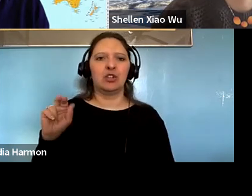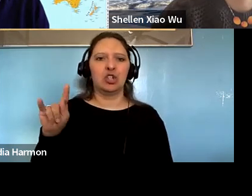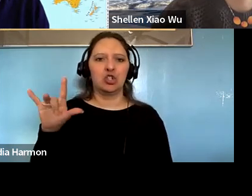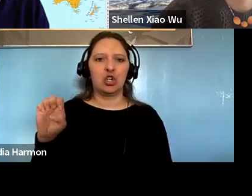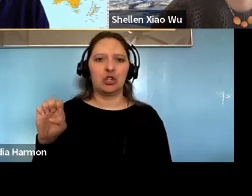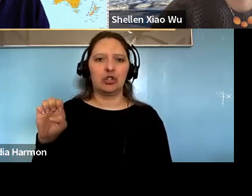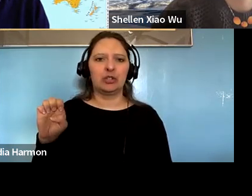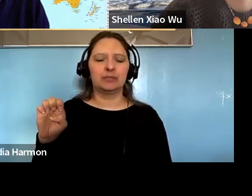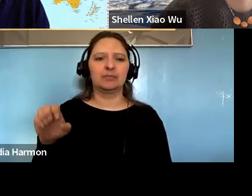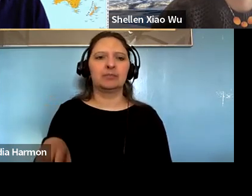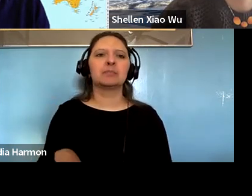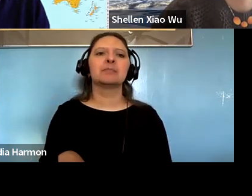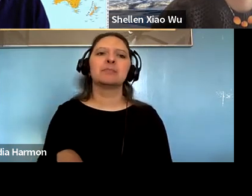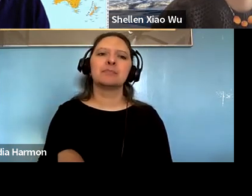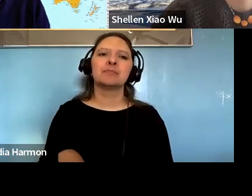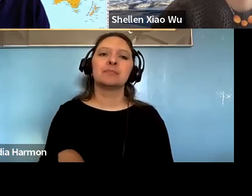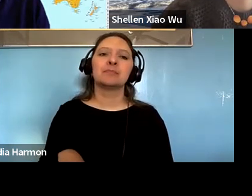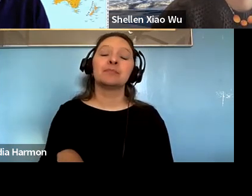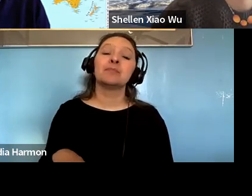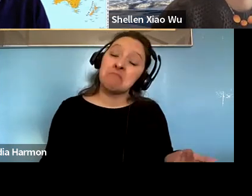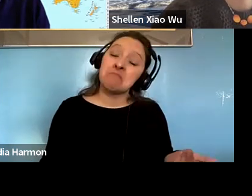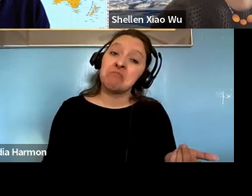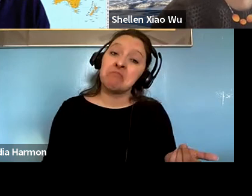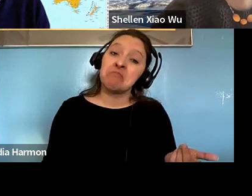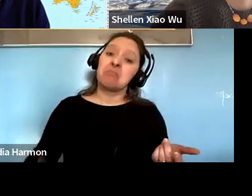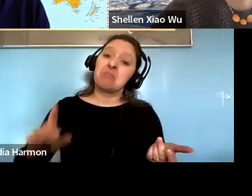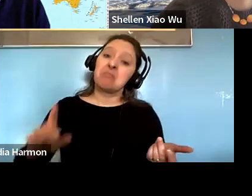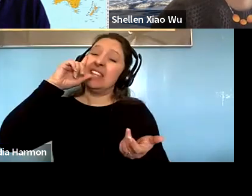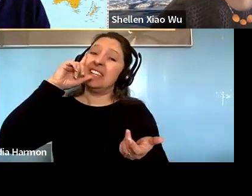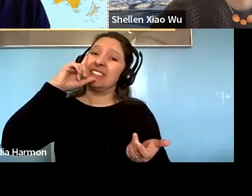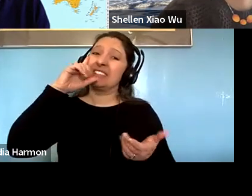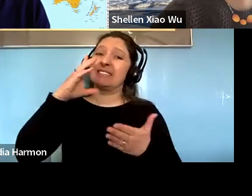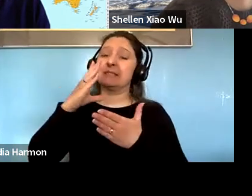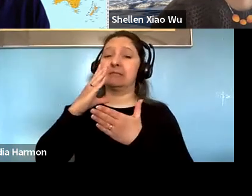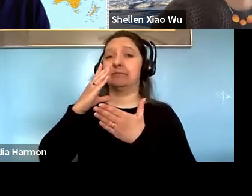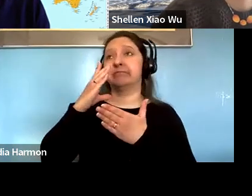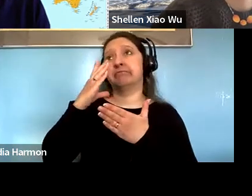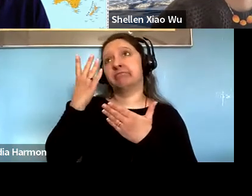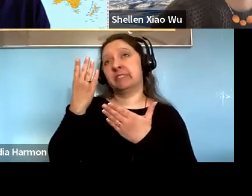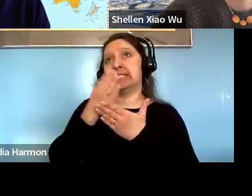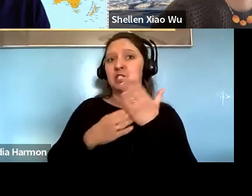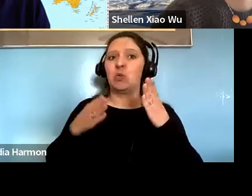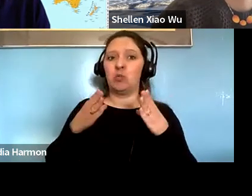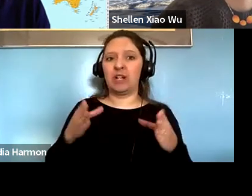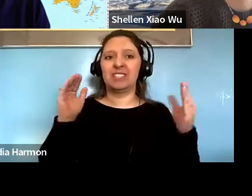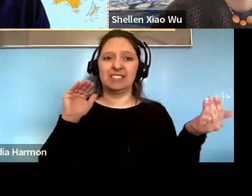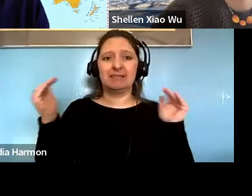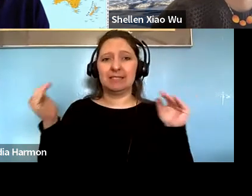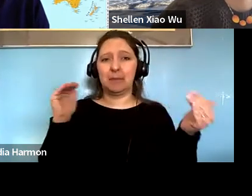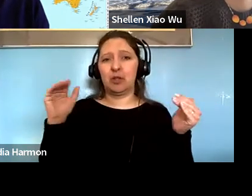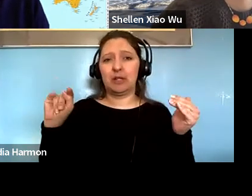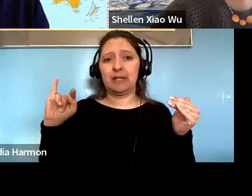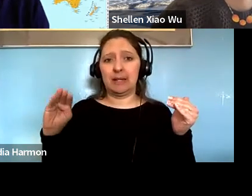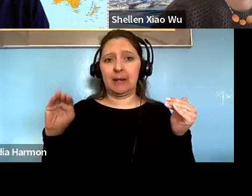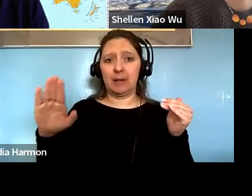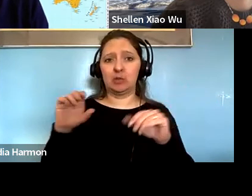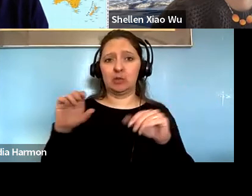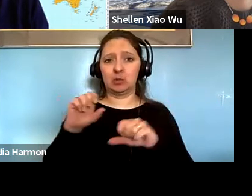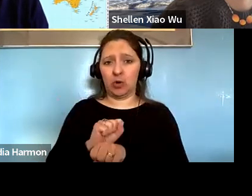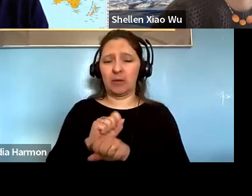Salvador Santino Regilme: yeah Indeed I think do some to some extent I I it's quite similar with them spread to the extent that they also focus on how us diplomacy.